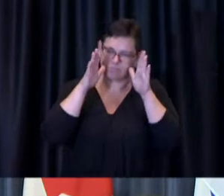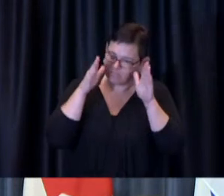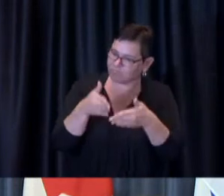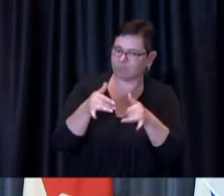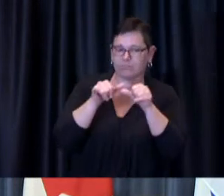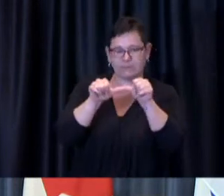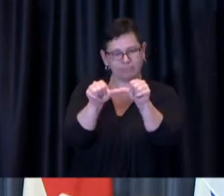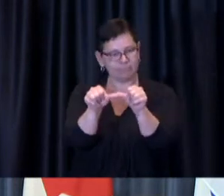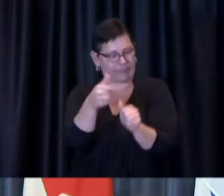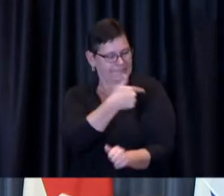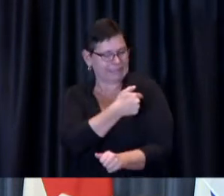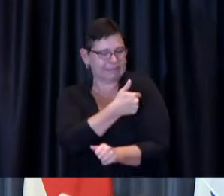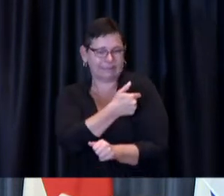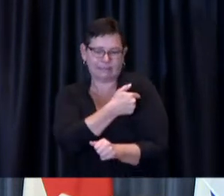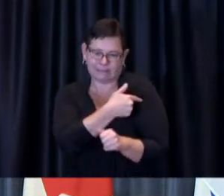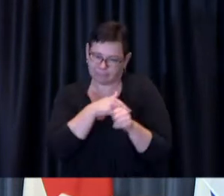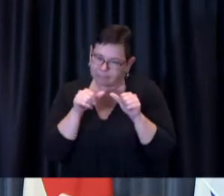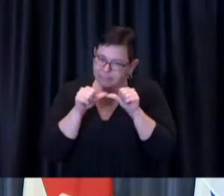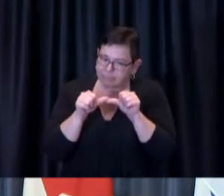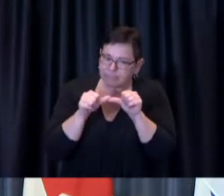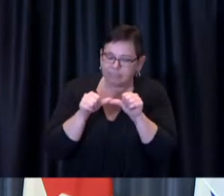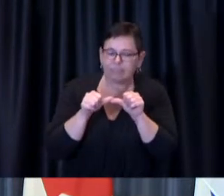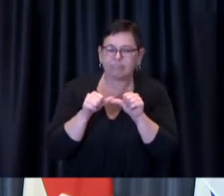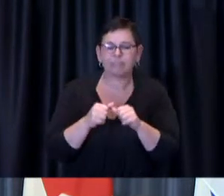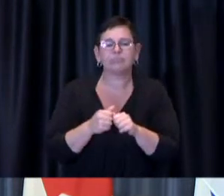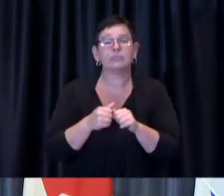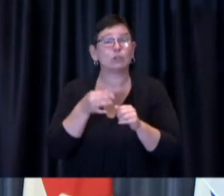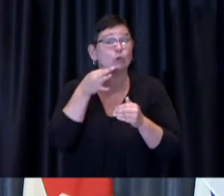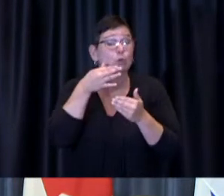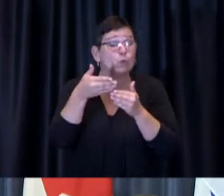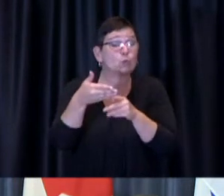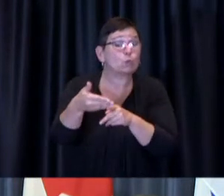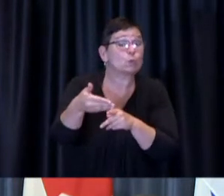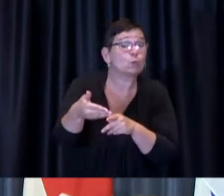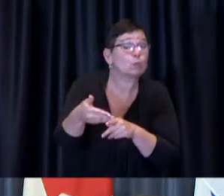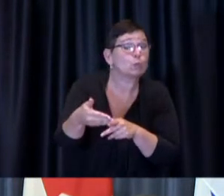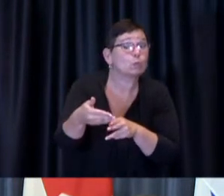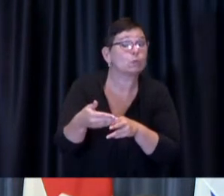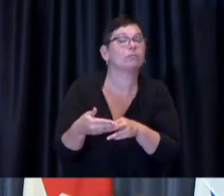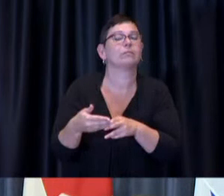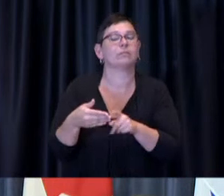Shortly, we will begin to scale down a number of our City-operated vaccine clinics,